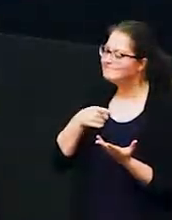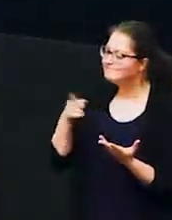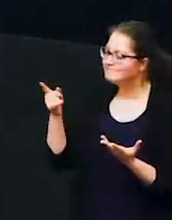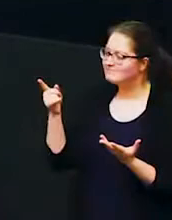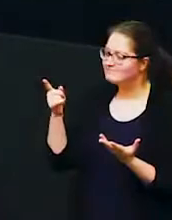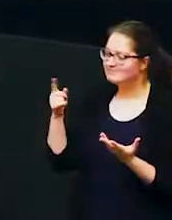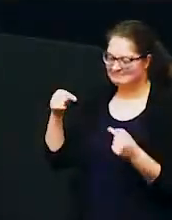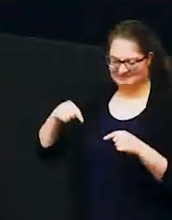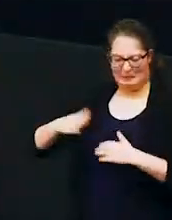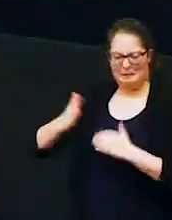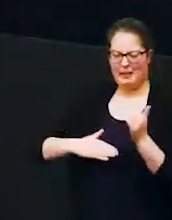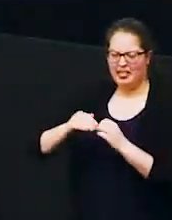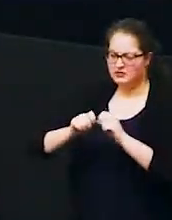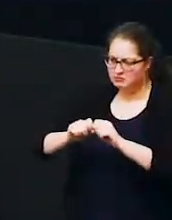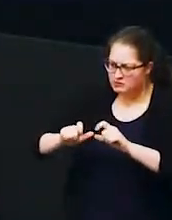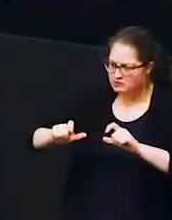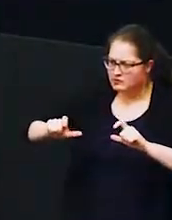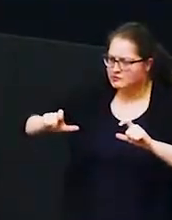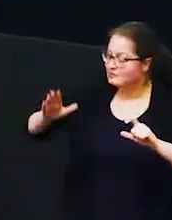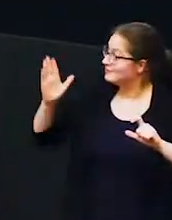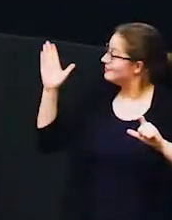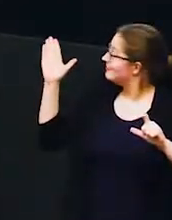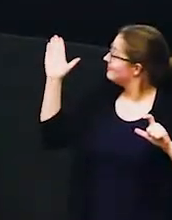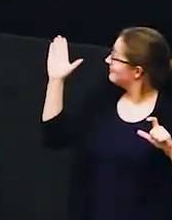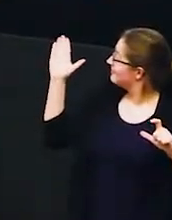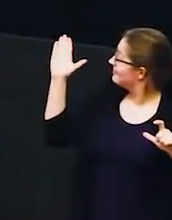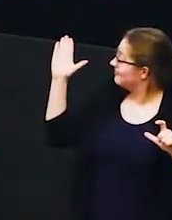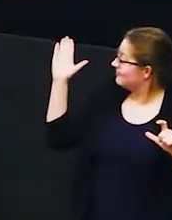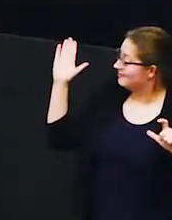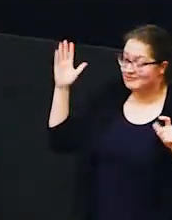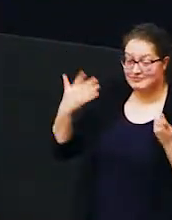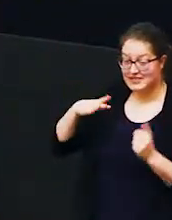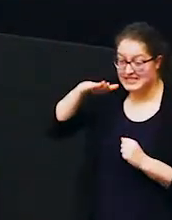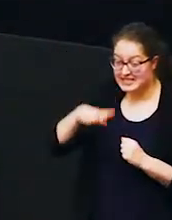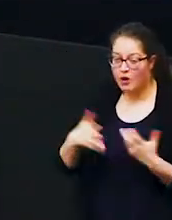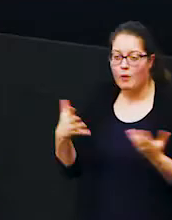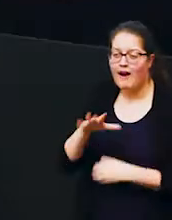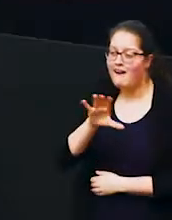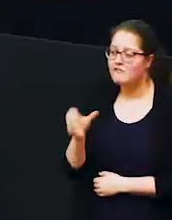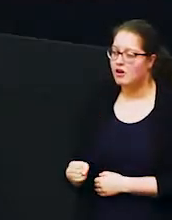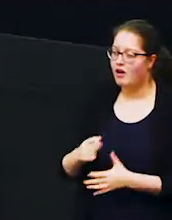of this building out of reading out of the uk and south i want to take you to africa and into kenya